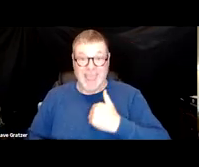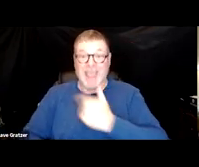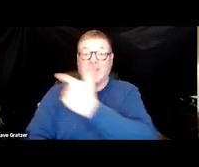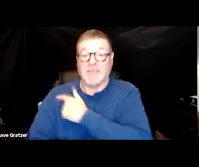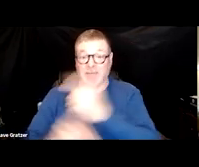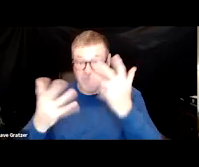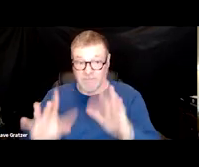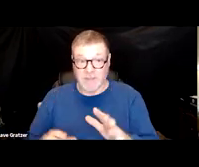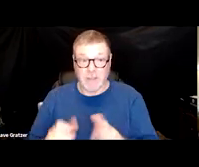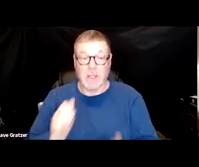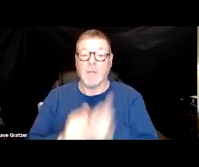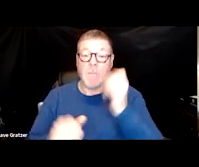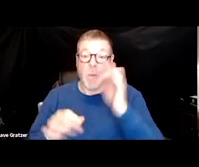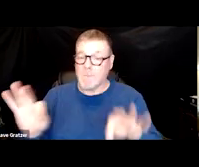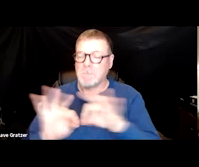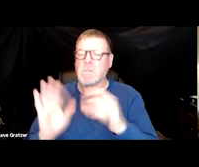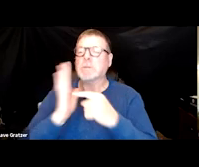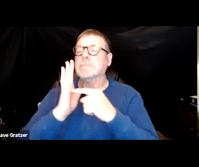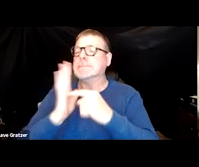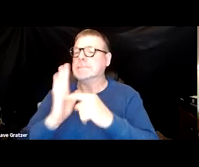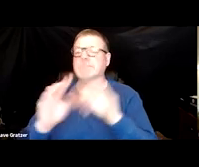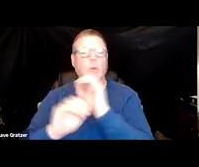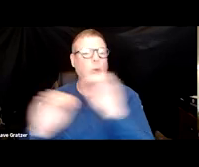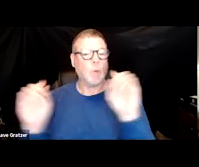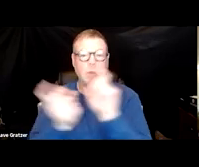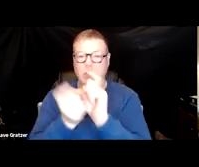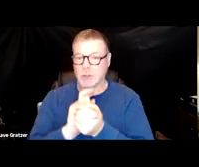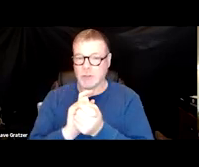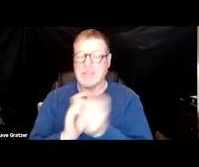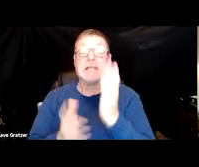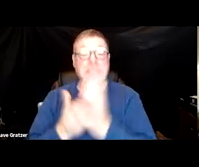most reported no change in symptoms. Some reported improved symptoms